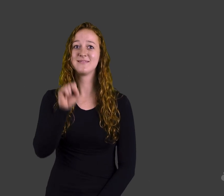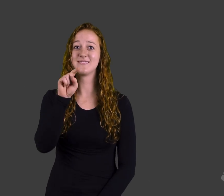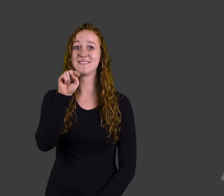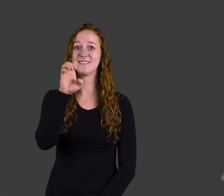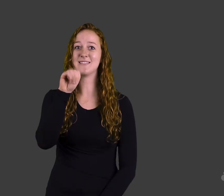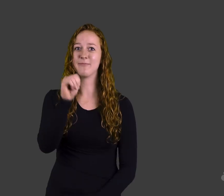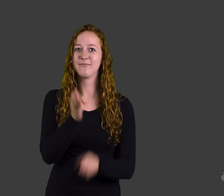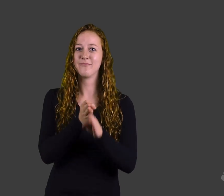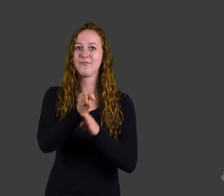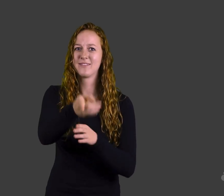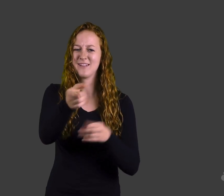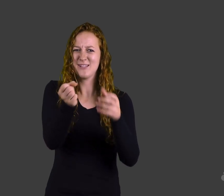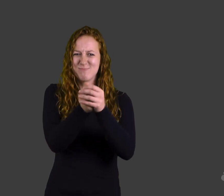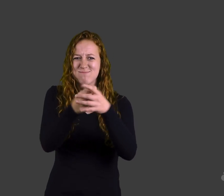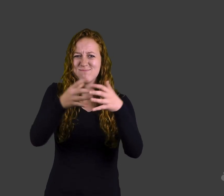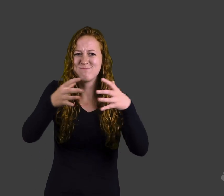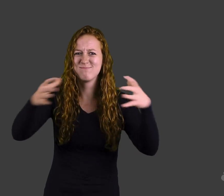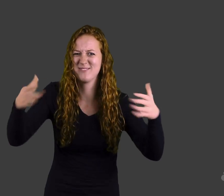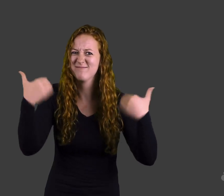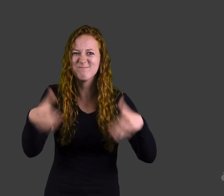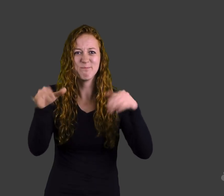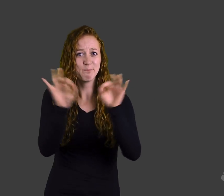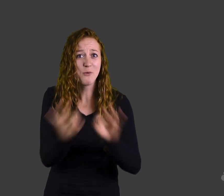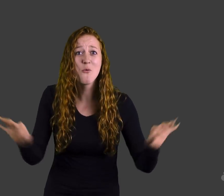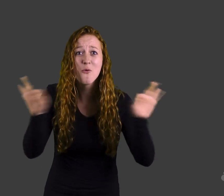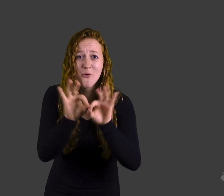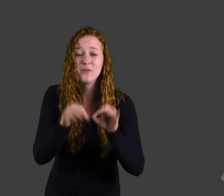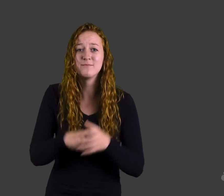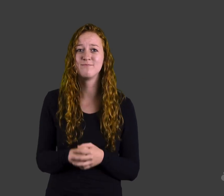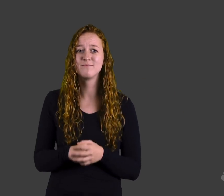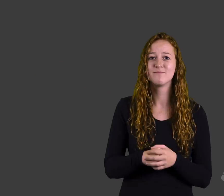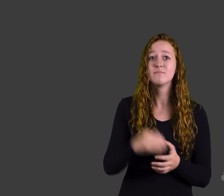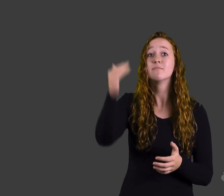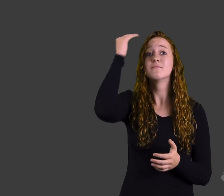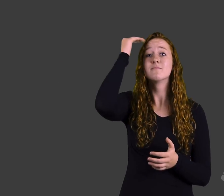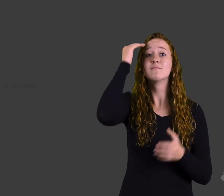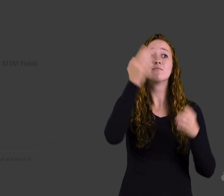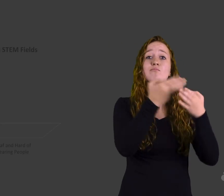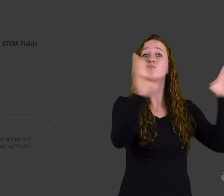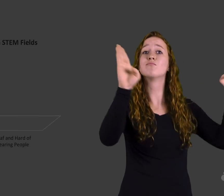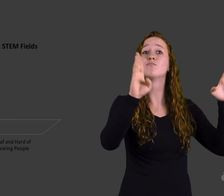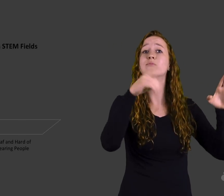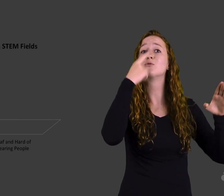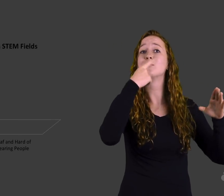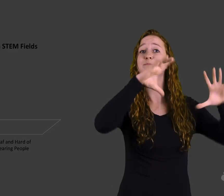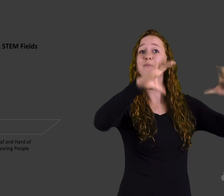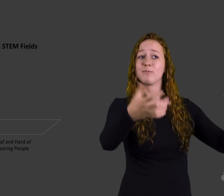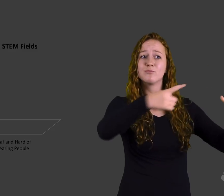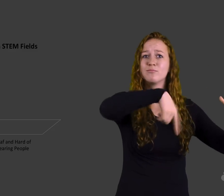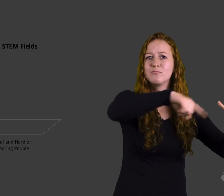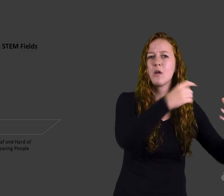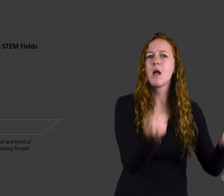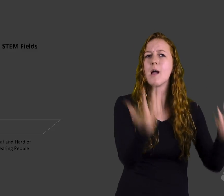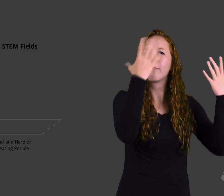STEM is an important growing field. Did you know that the general population has a